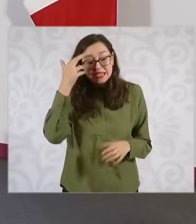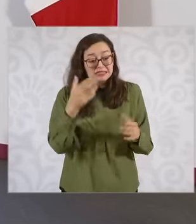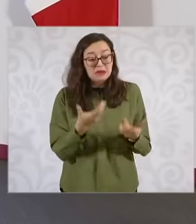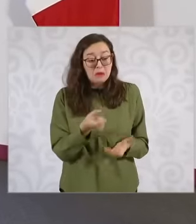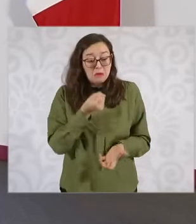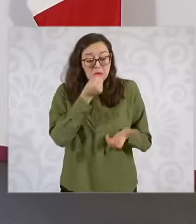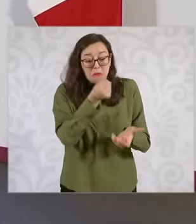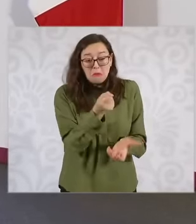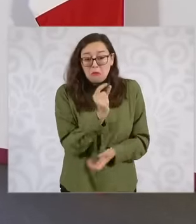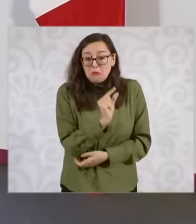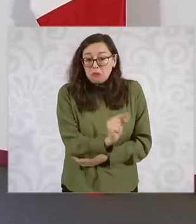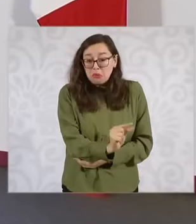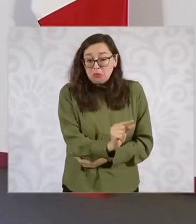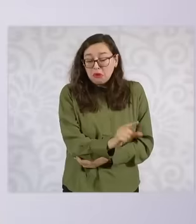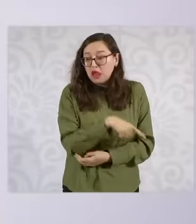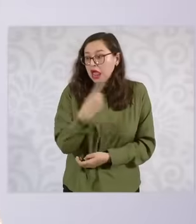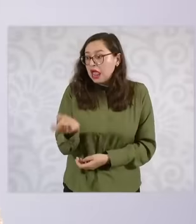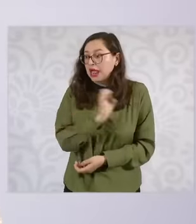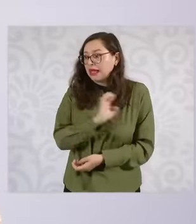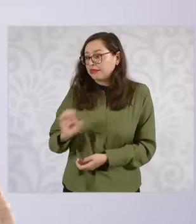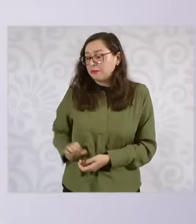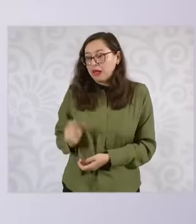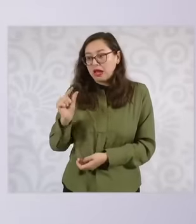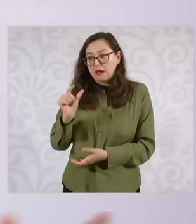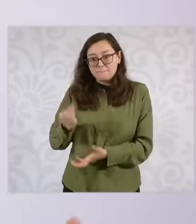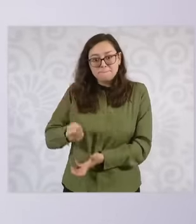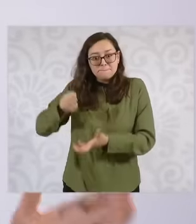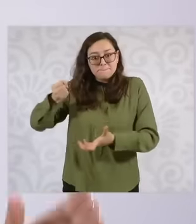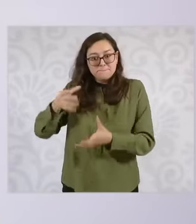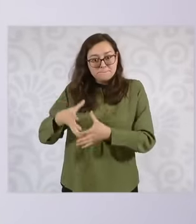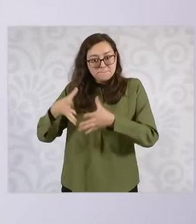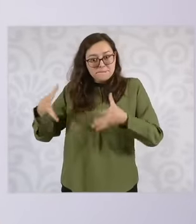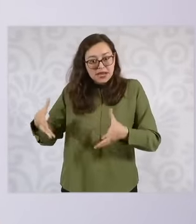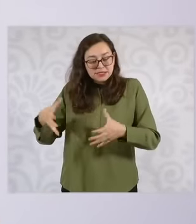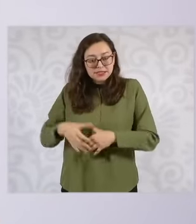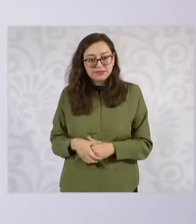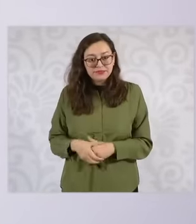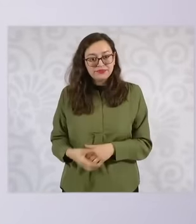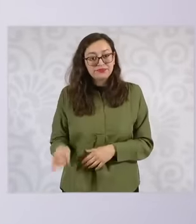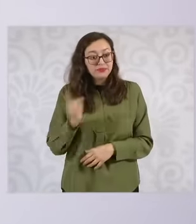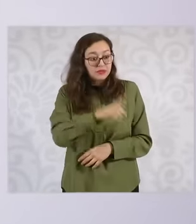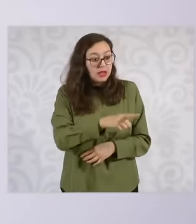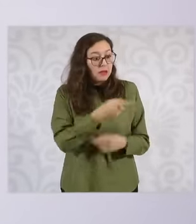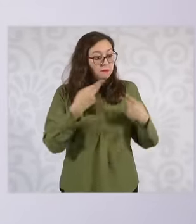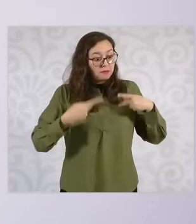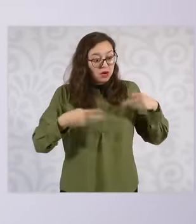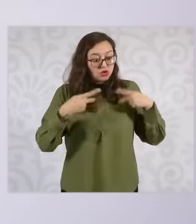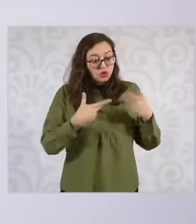that have a larger budget because a certain number of inhabitants live in Los Reyes La Paz and